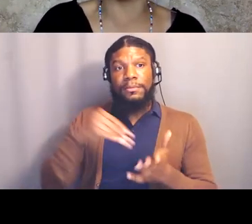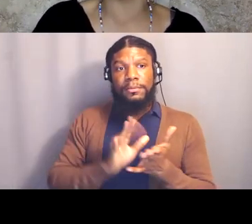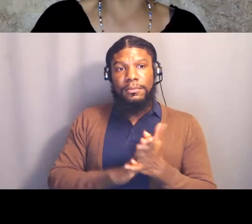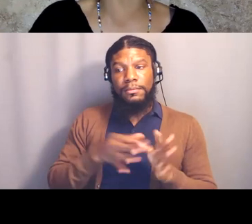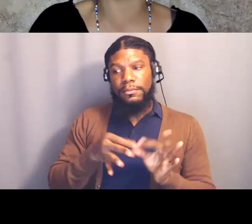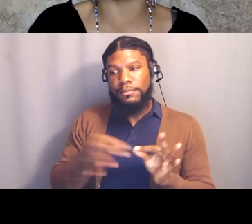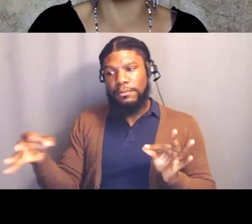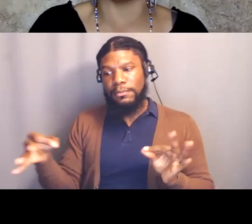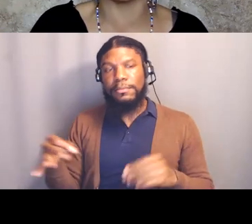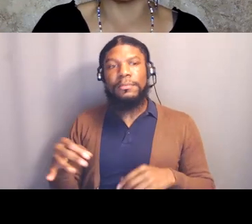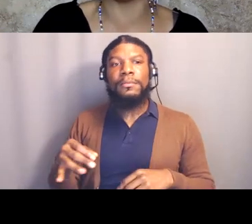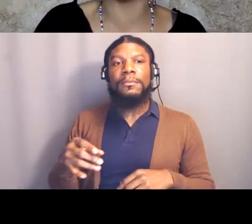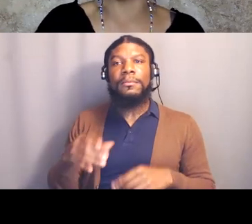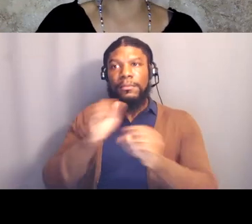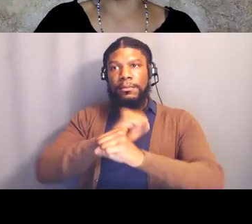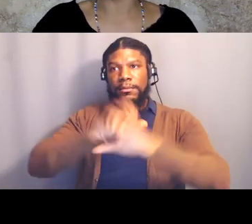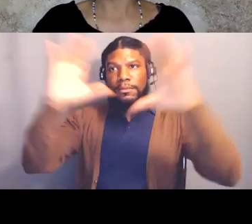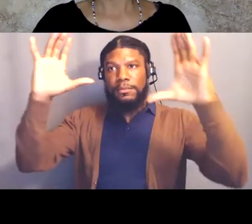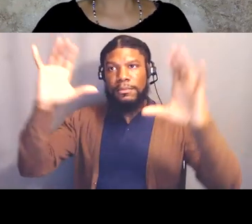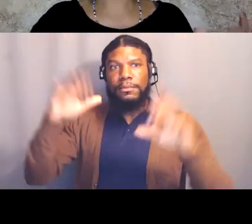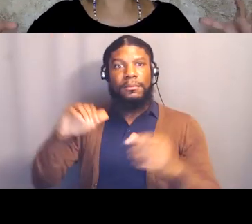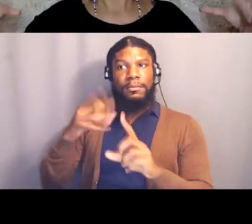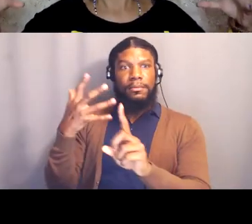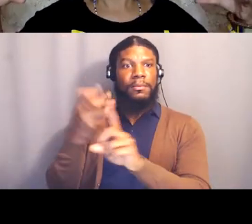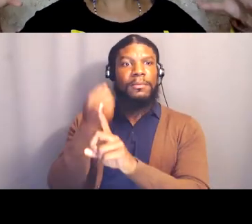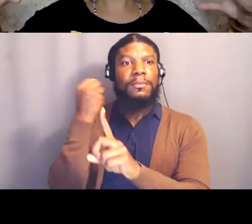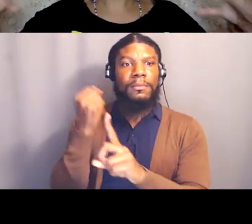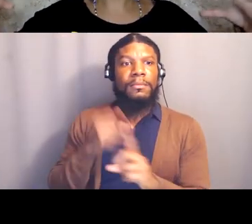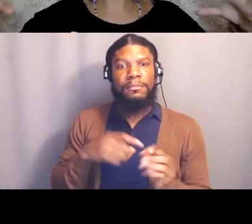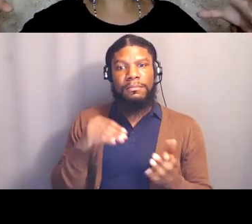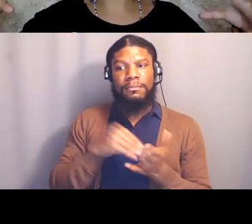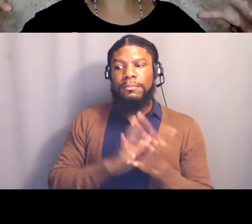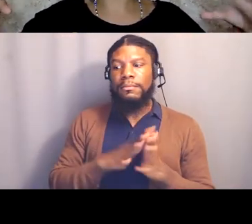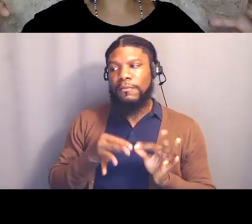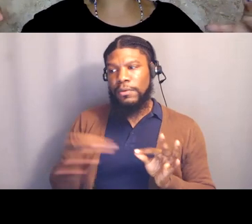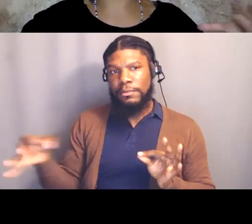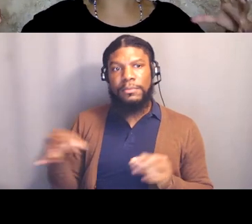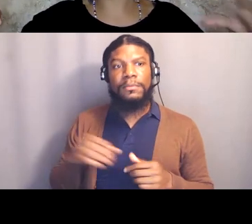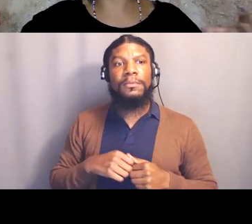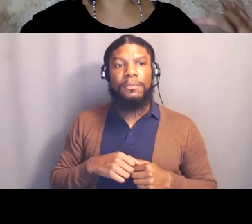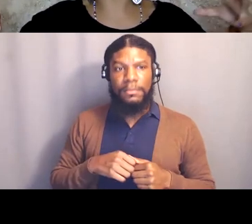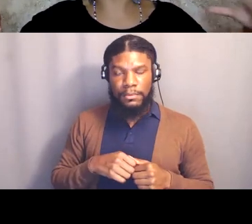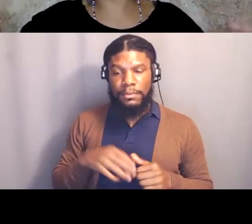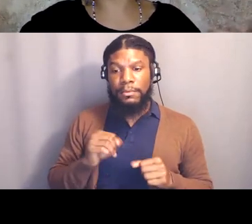The world that we are working to build, right? So we built the statement and remember our statement is fluid,